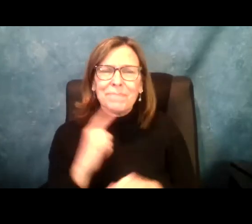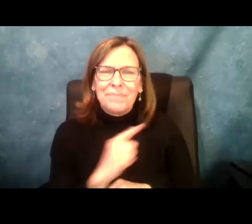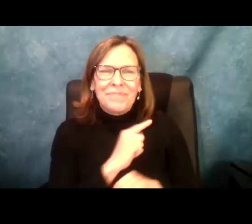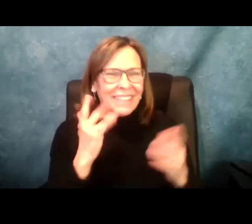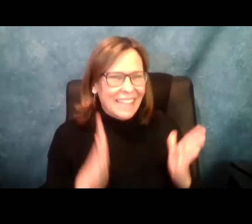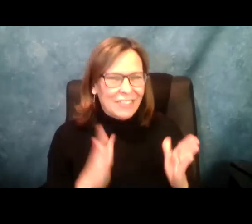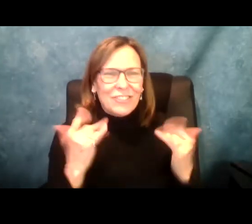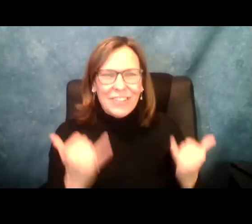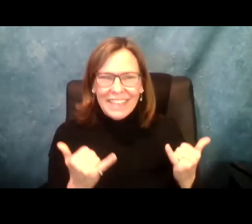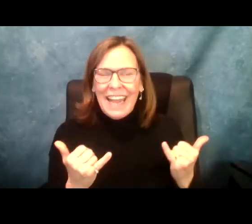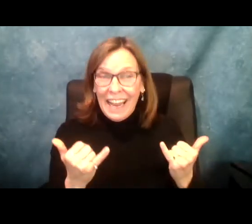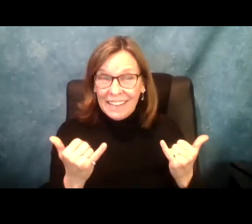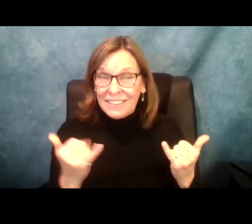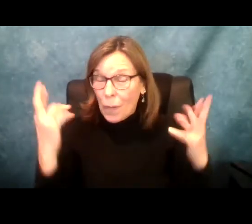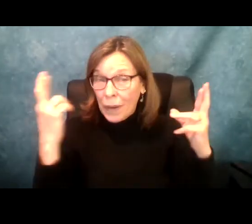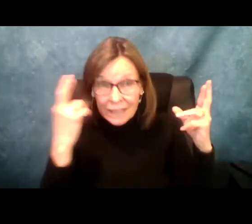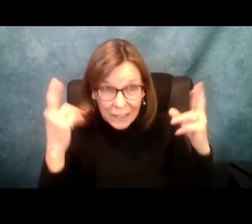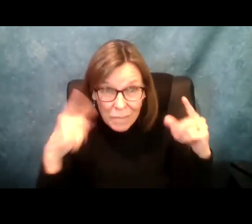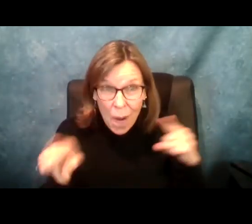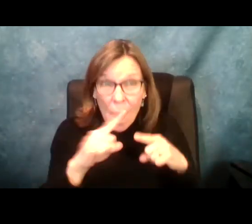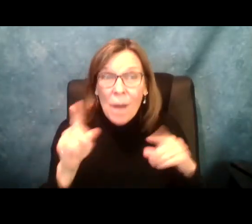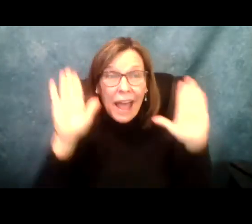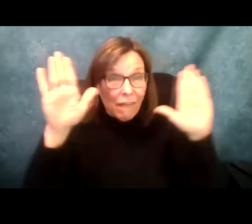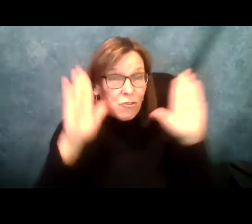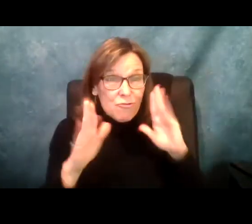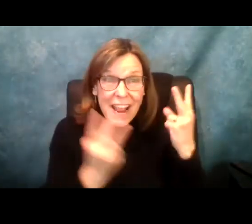funding for NYAIL funding for independent living centers.